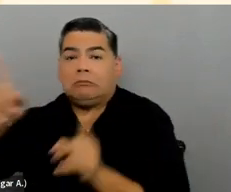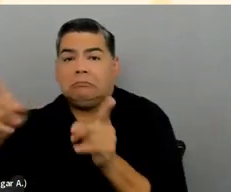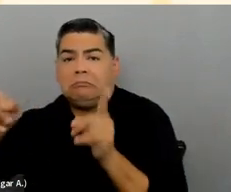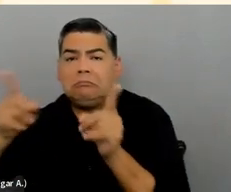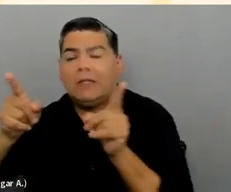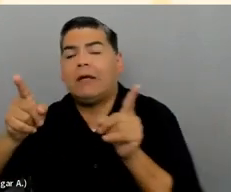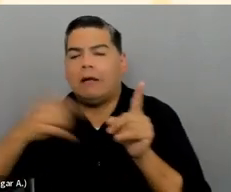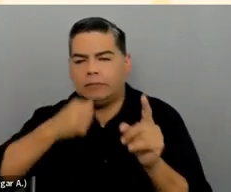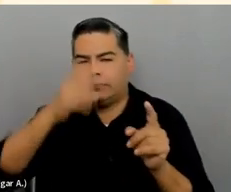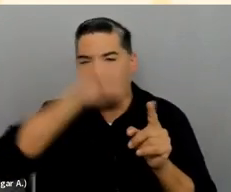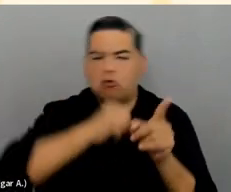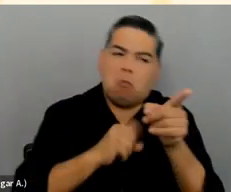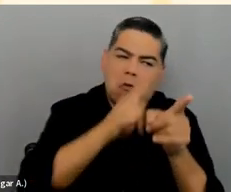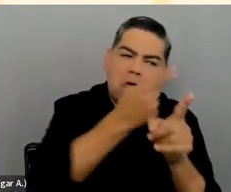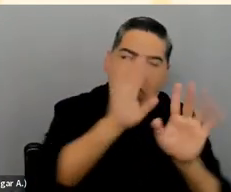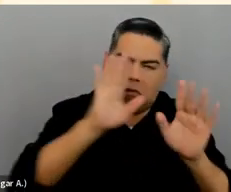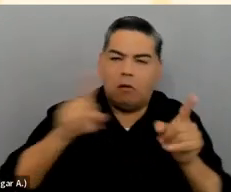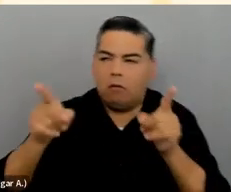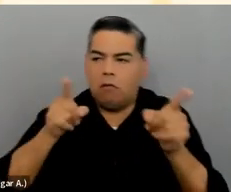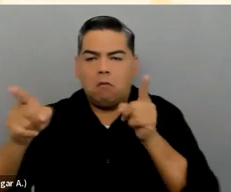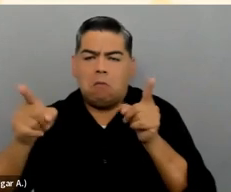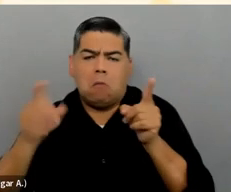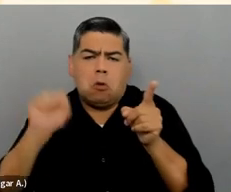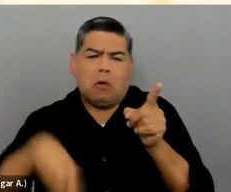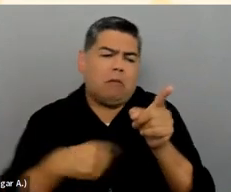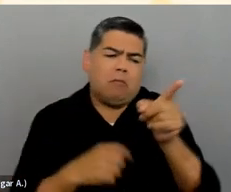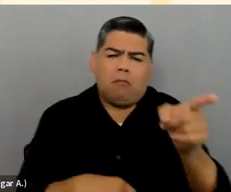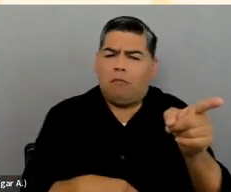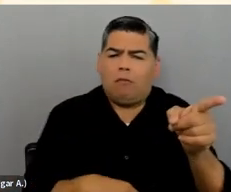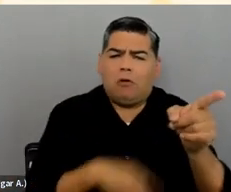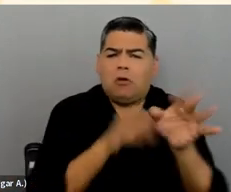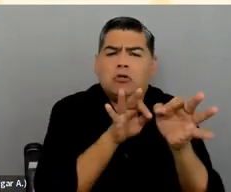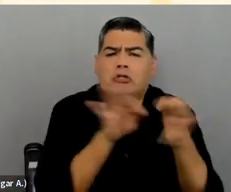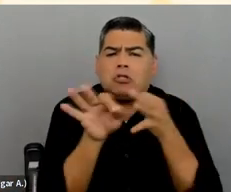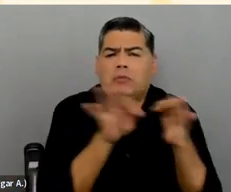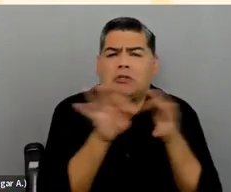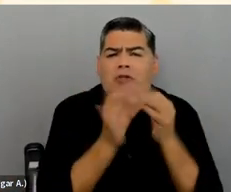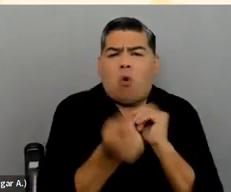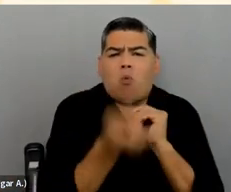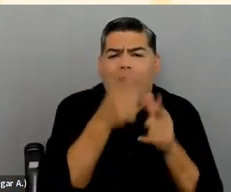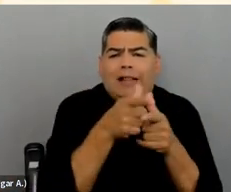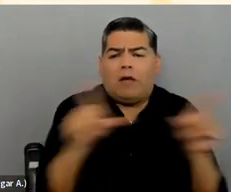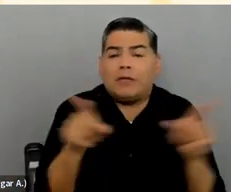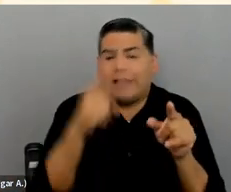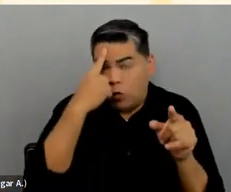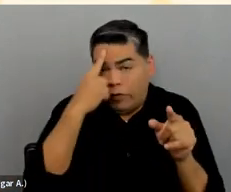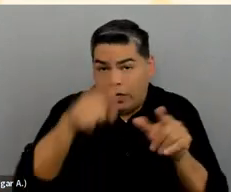then you're probably fine to just write your alternative text or your descriptions in the language that your audience uses.